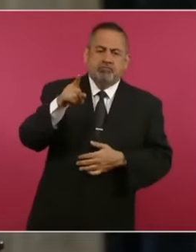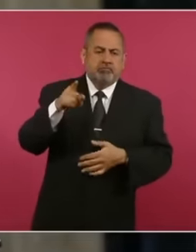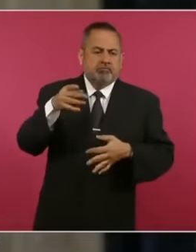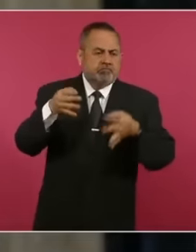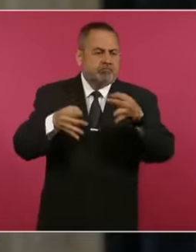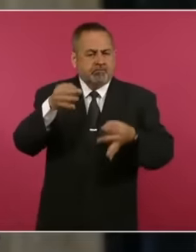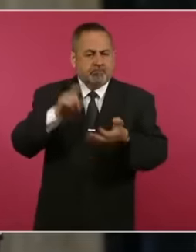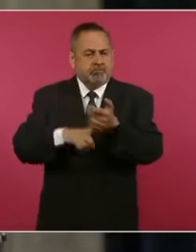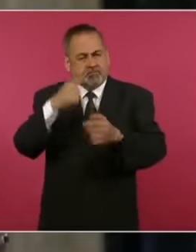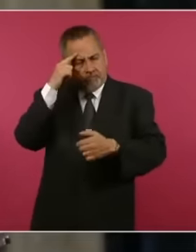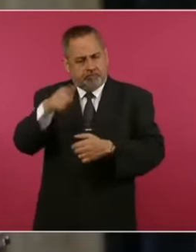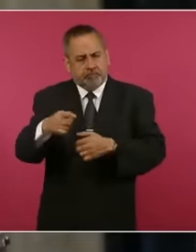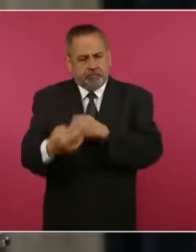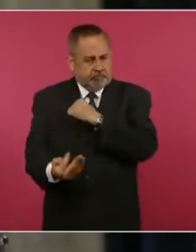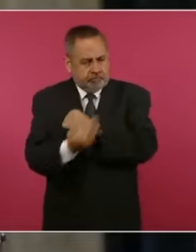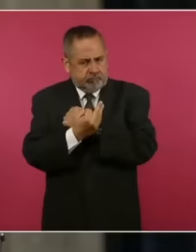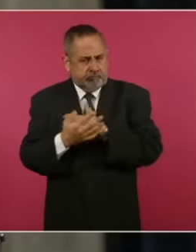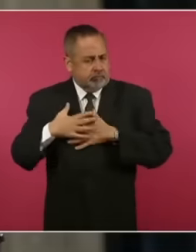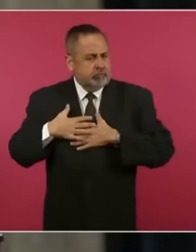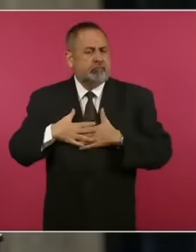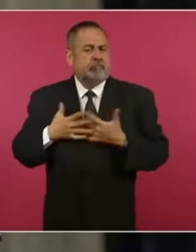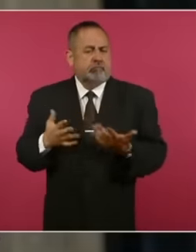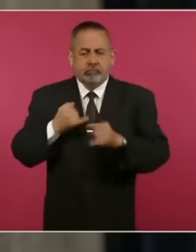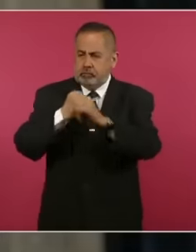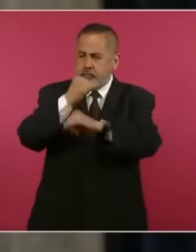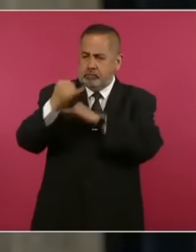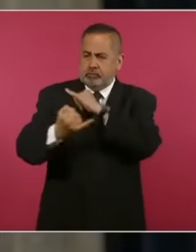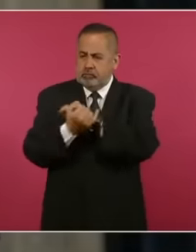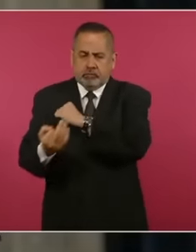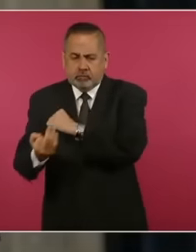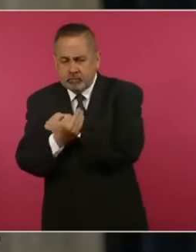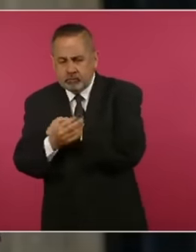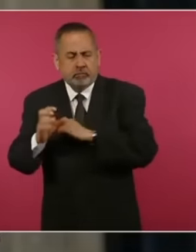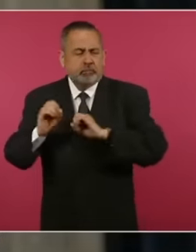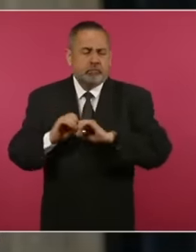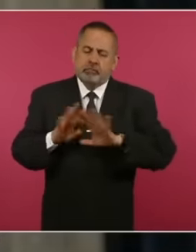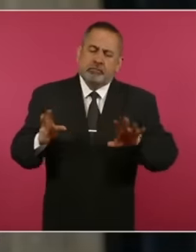defend this before international bodies or if they consider that Ecuador is not violating the